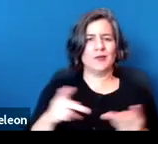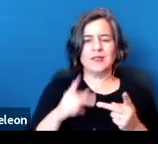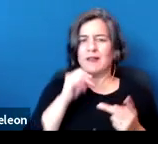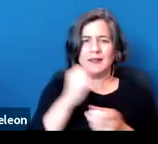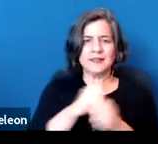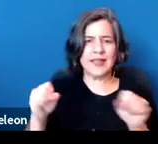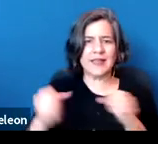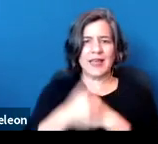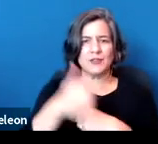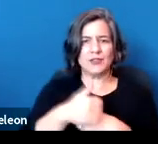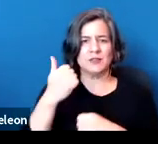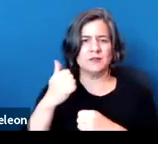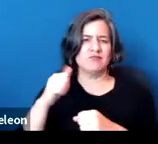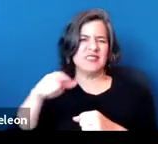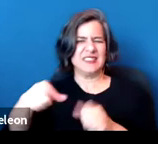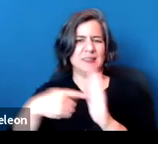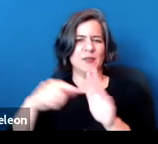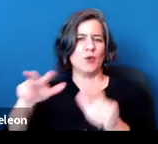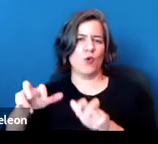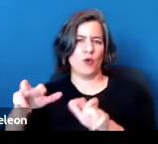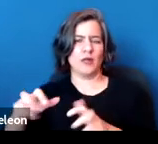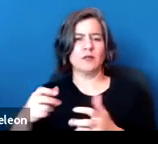And again, as advocates for our high-risk clients,